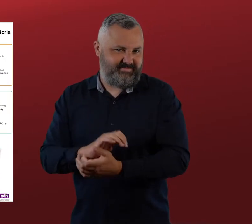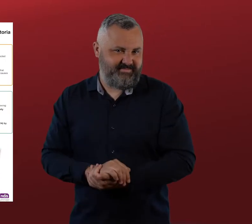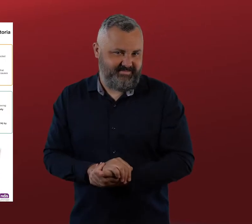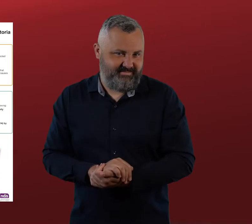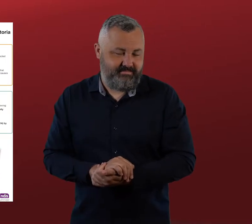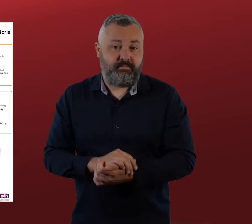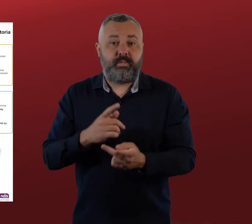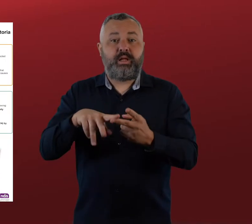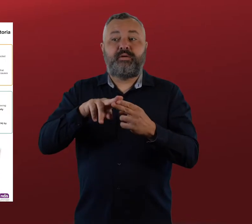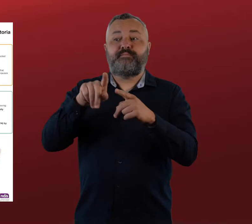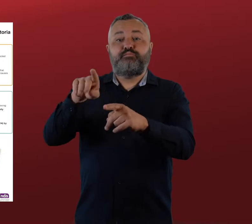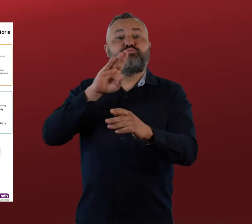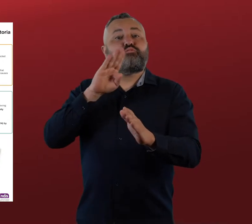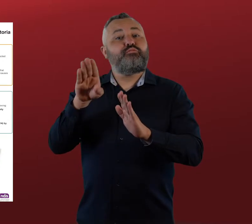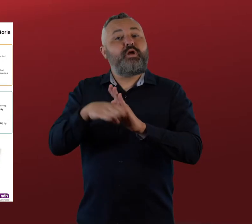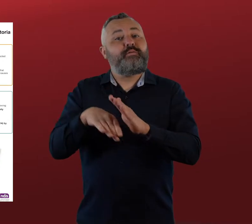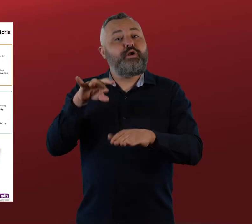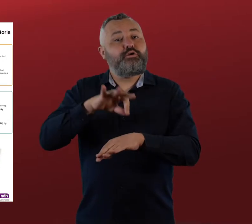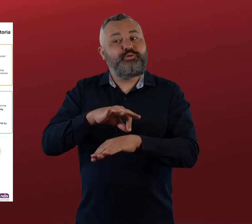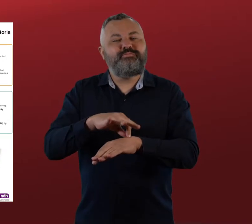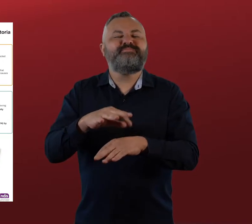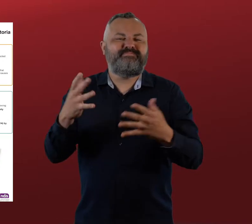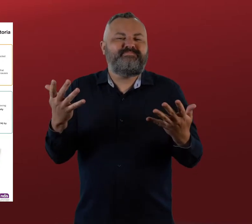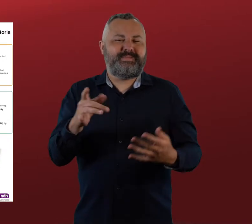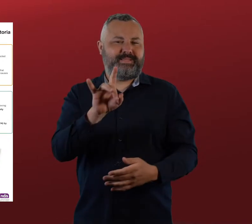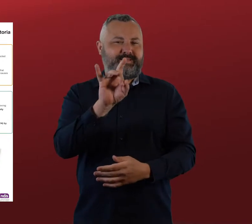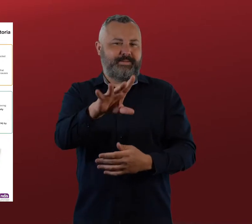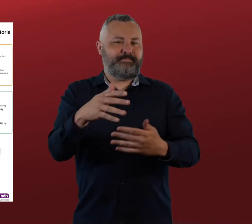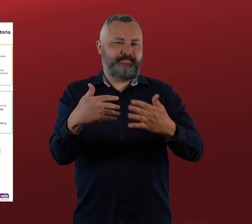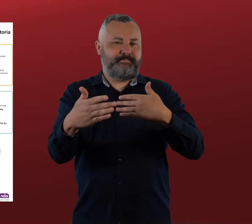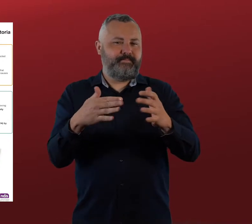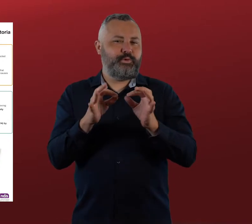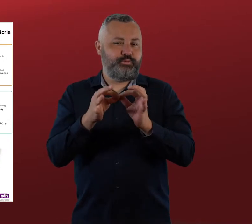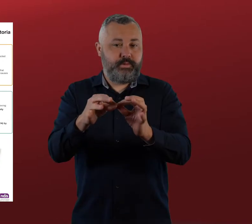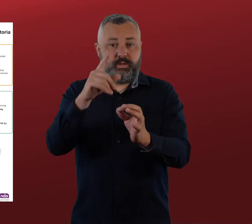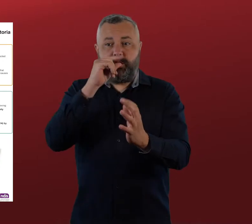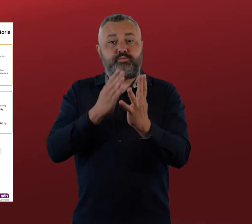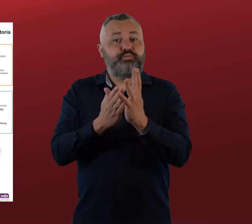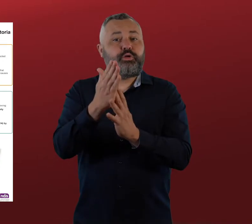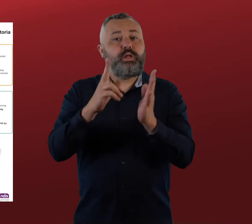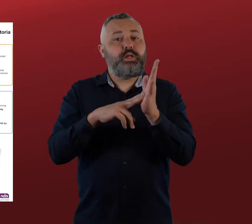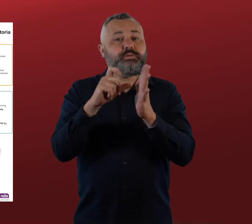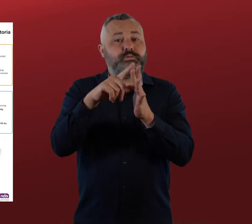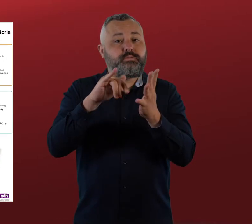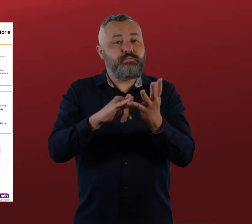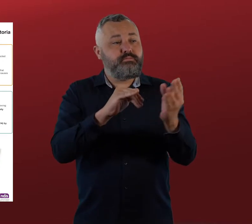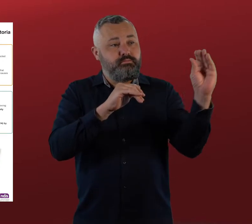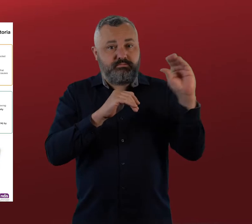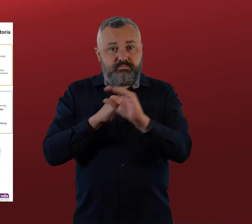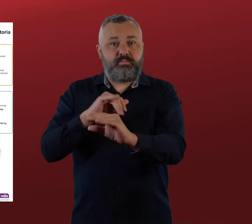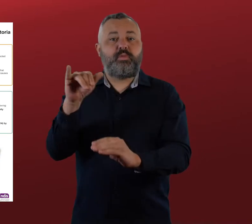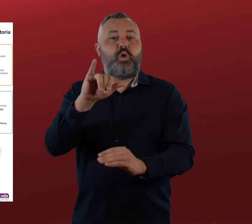it is the responsibility of the hospital to provide Auslan interpreters. However, for private hospital appointments, you will need to arrange